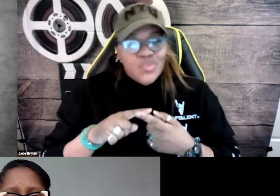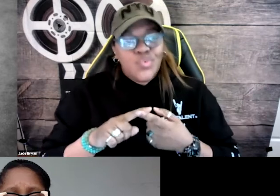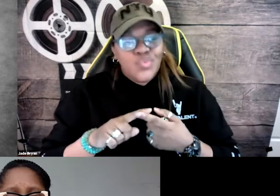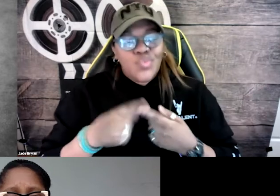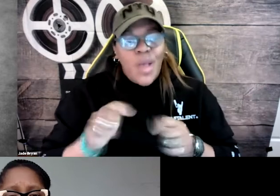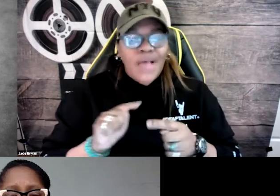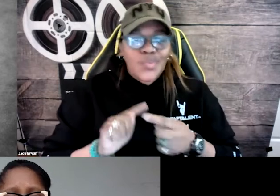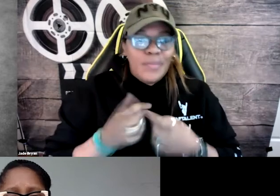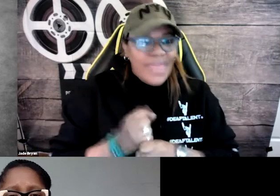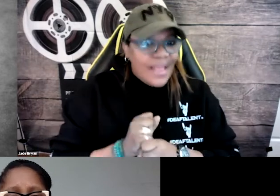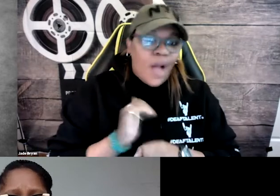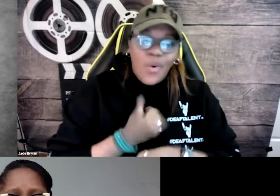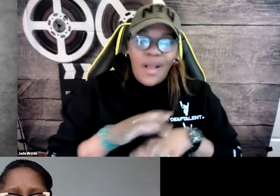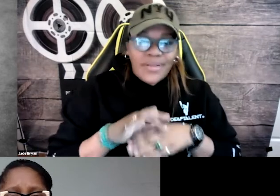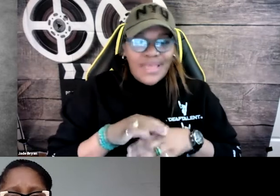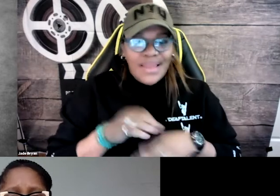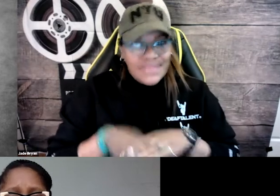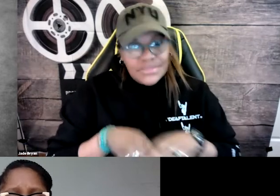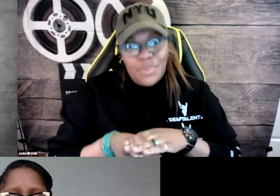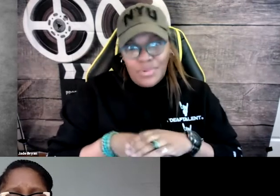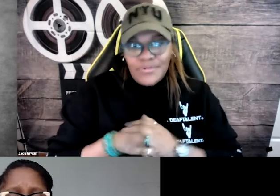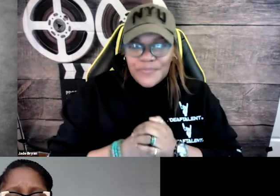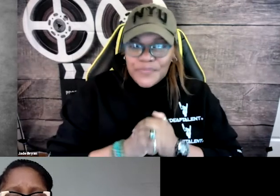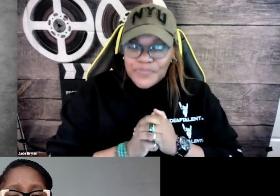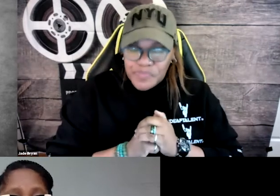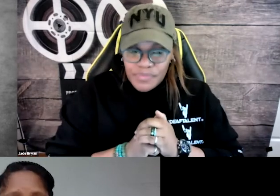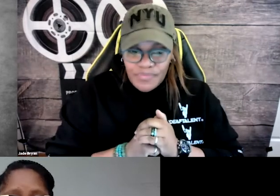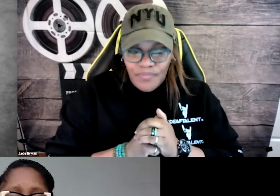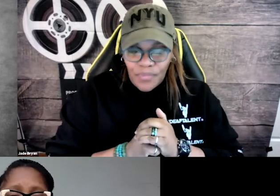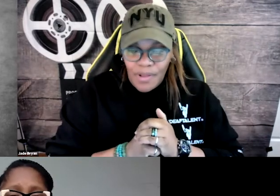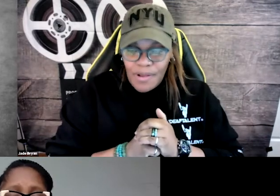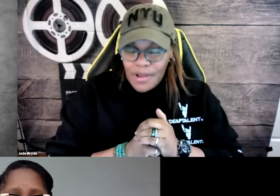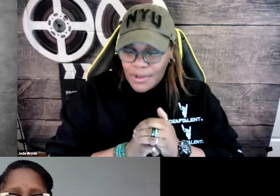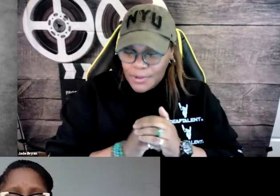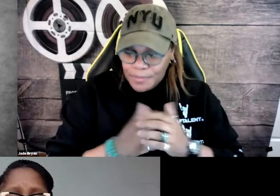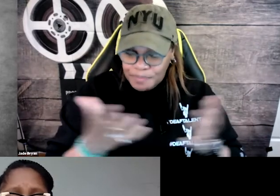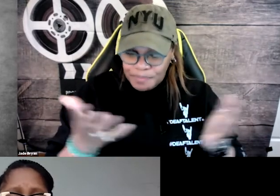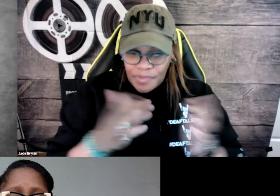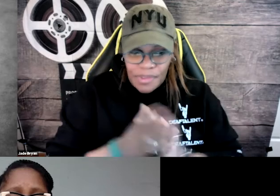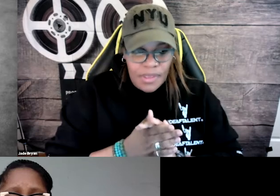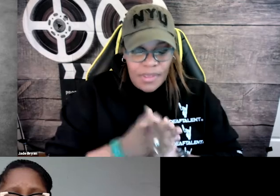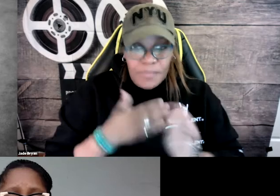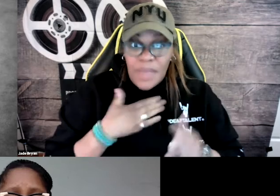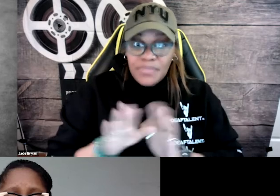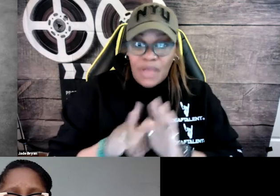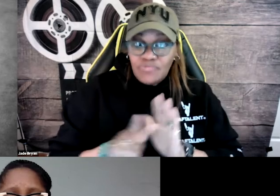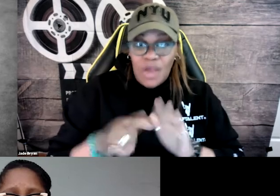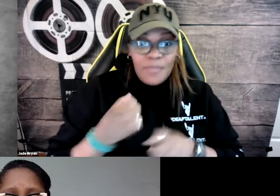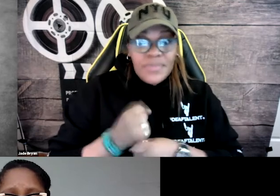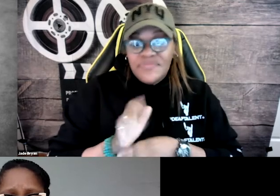but you have to be mindful and try to make all the content, everything that you make, accessible via captions.